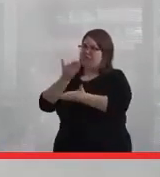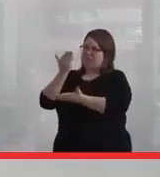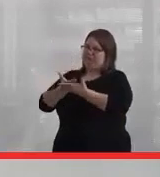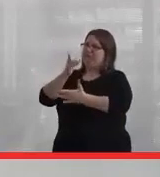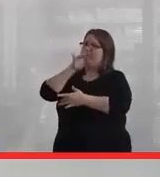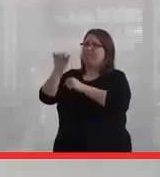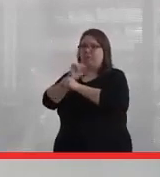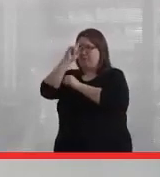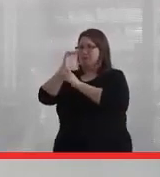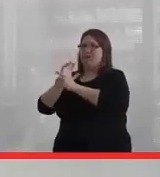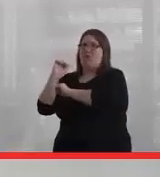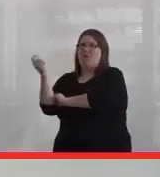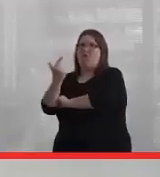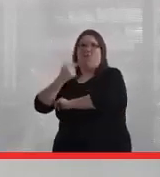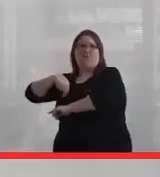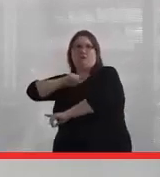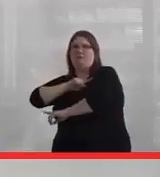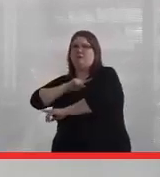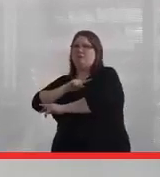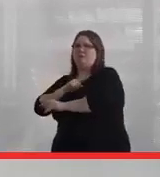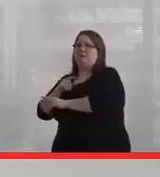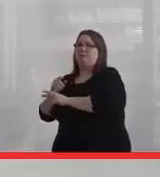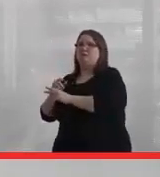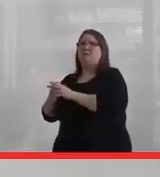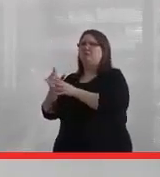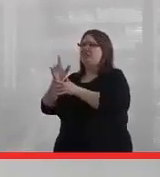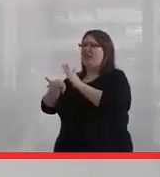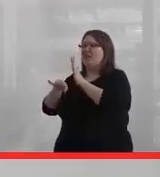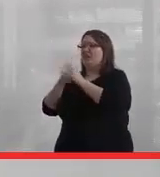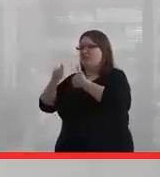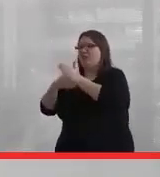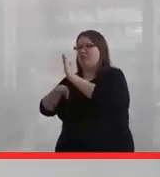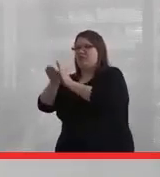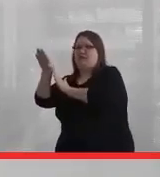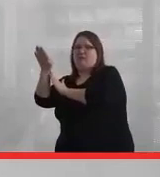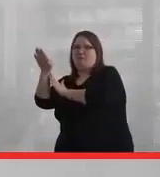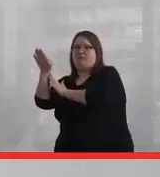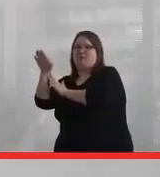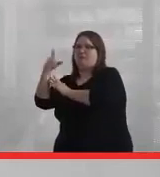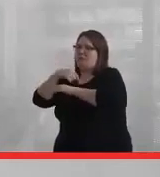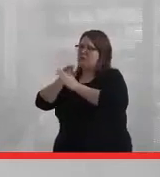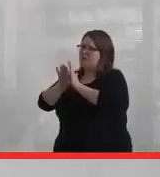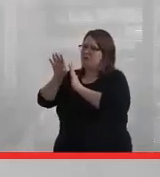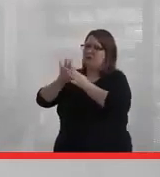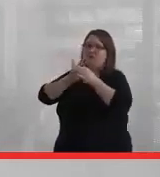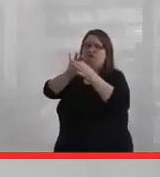And so through ,, they developed this accreditation process, and we developed relationships